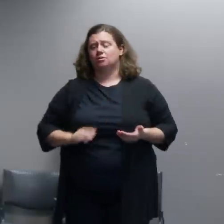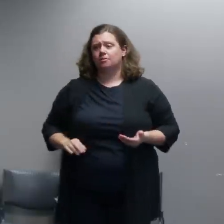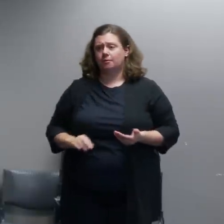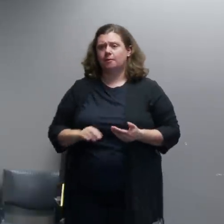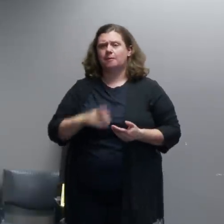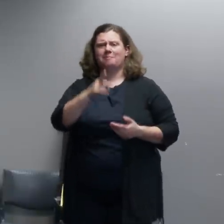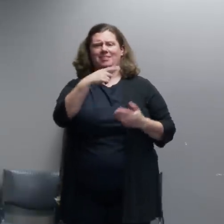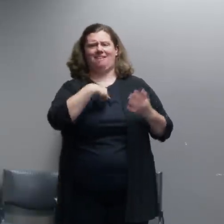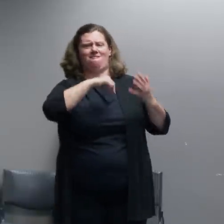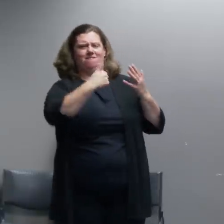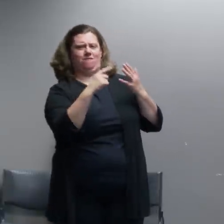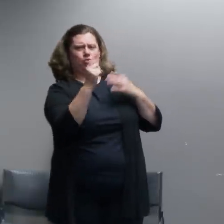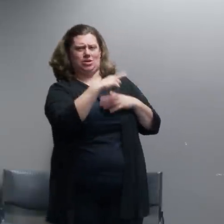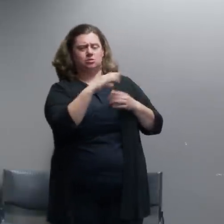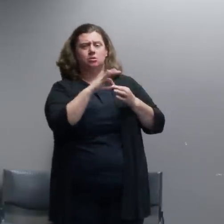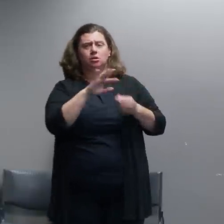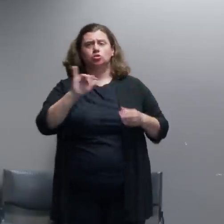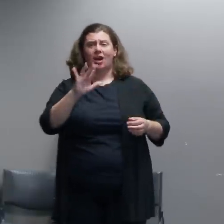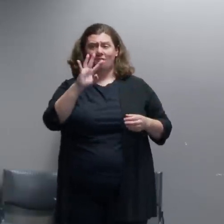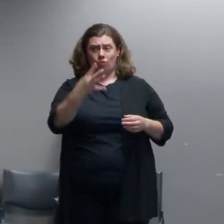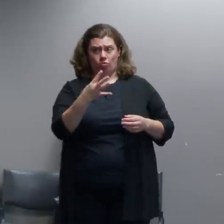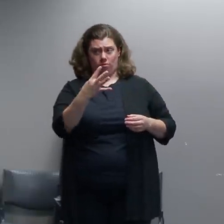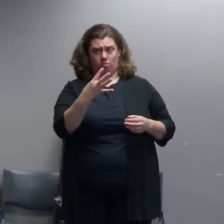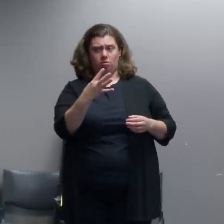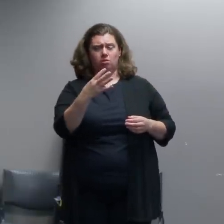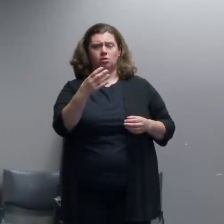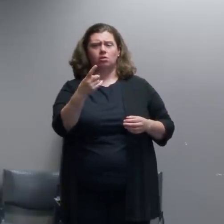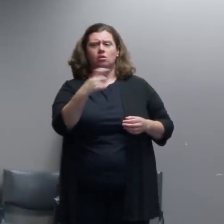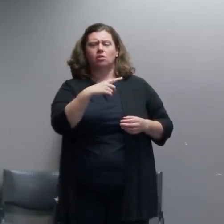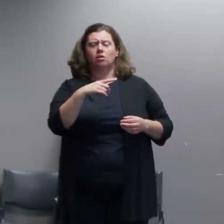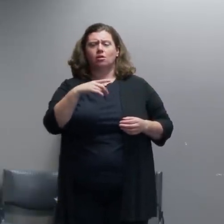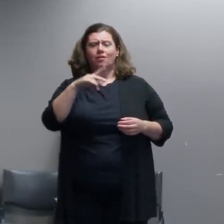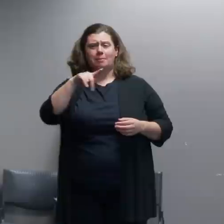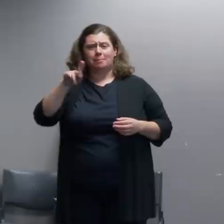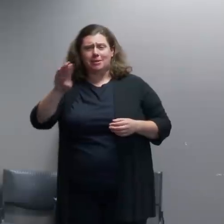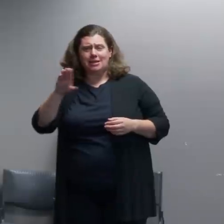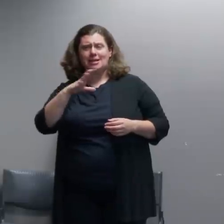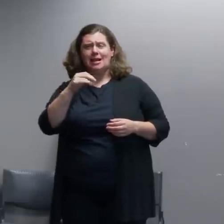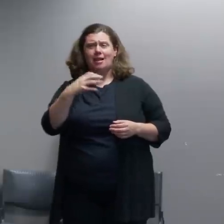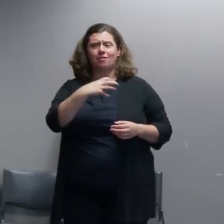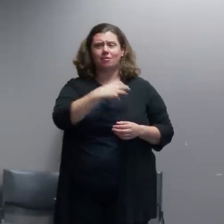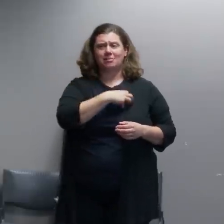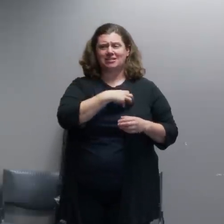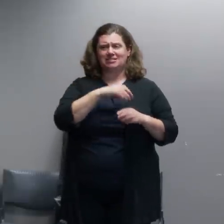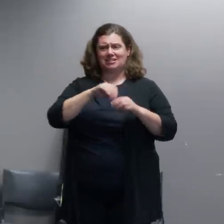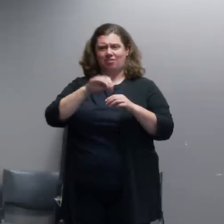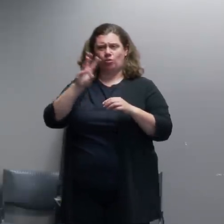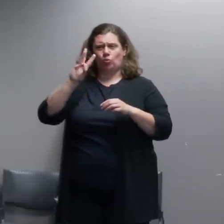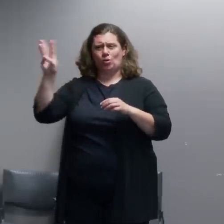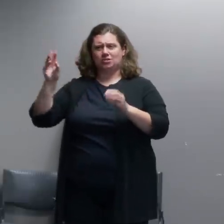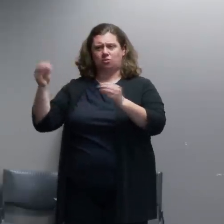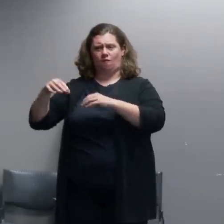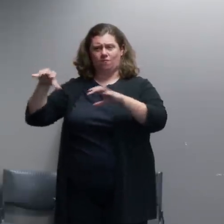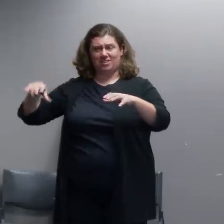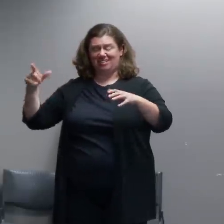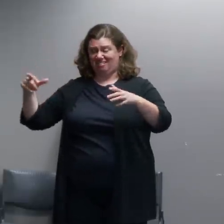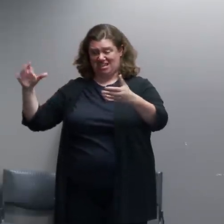PPB and federal law enforcement cleared west together I think I made the streets wrong. PPB was on